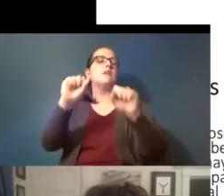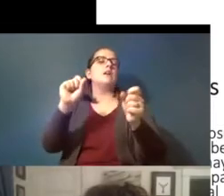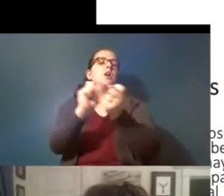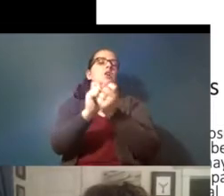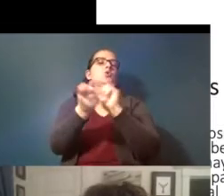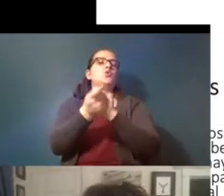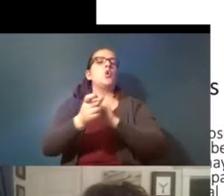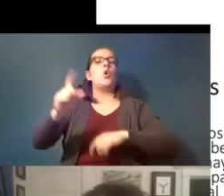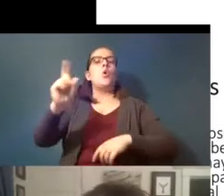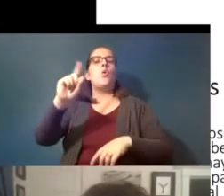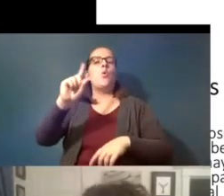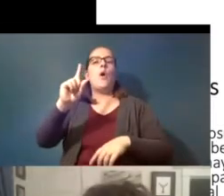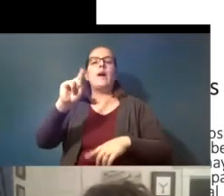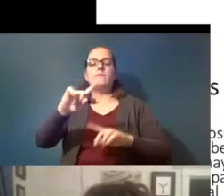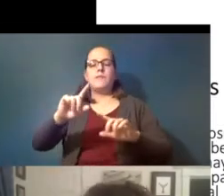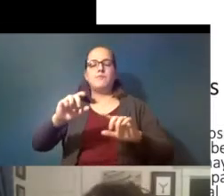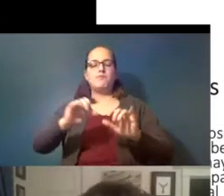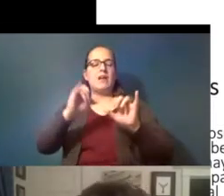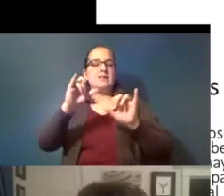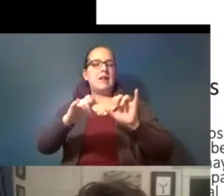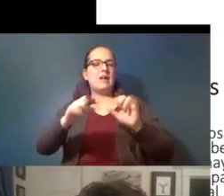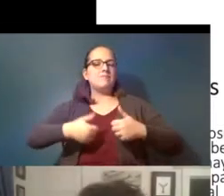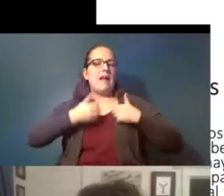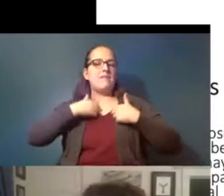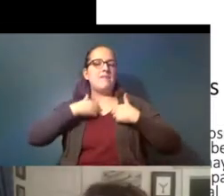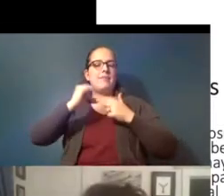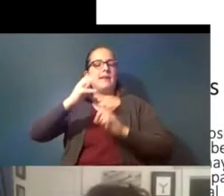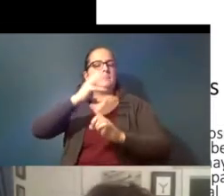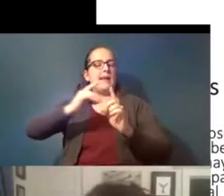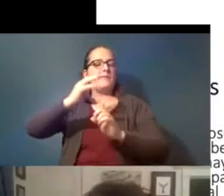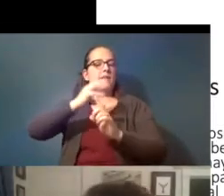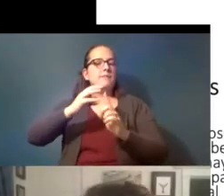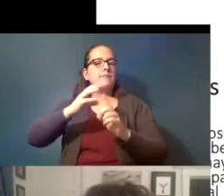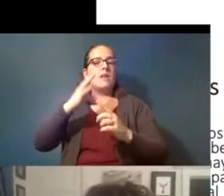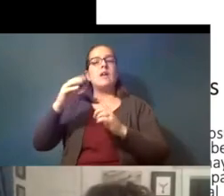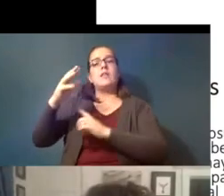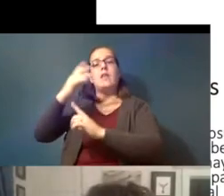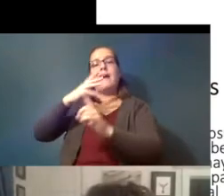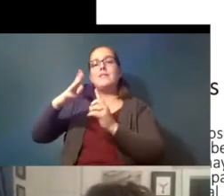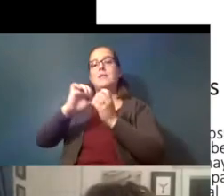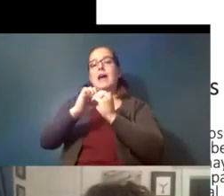where they're occupying that that environment in the environment and how they're swimming